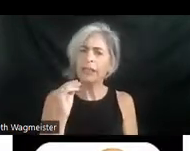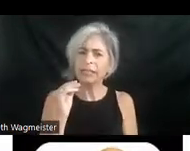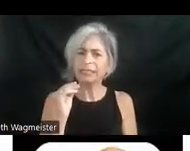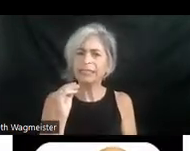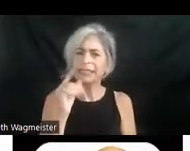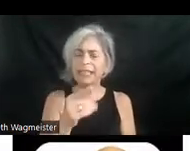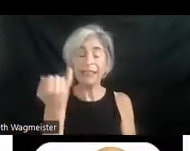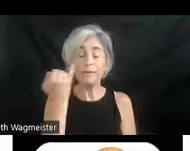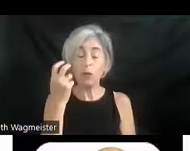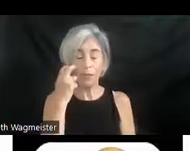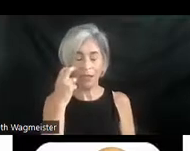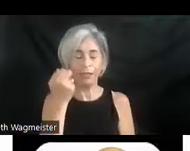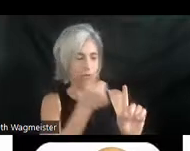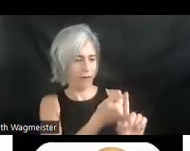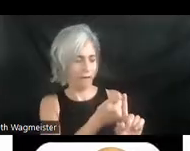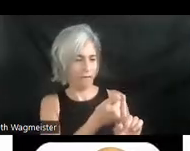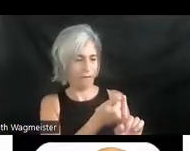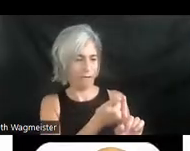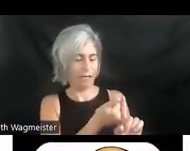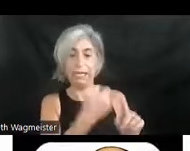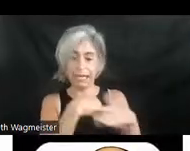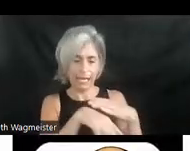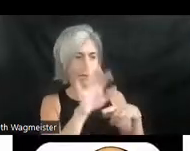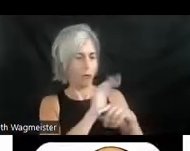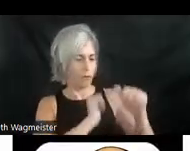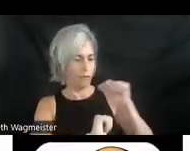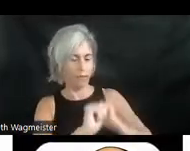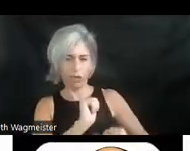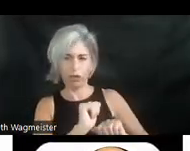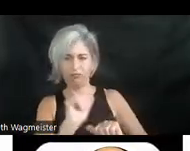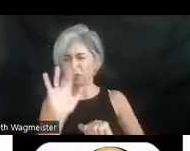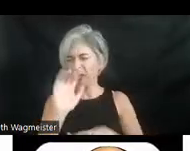as a blind person would have in a movie theater about twenty five years ago when it came out.